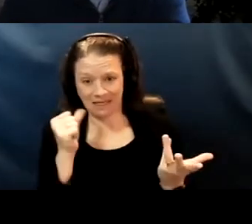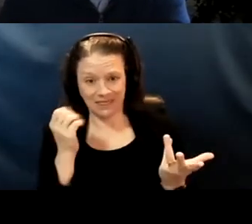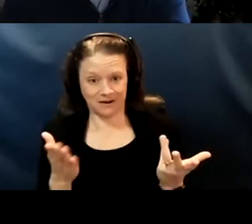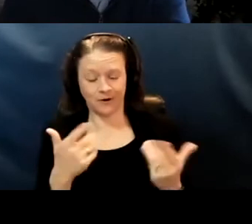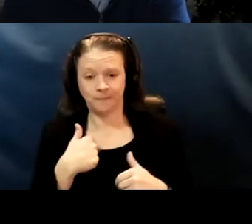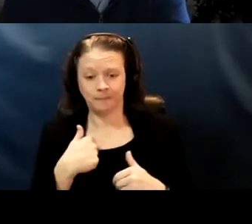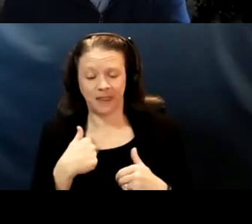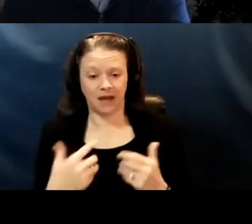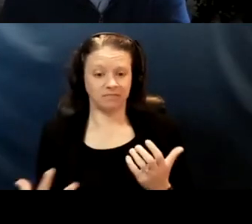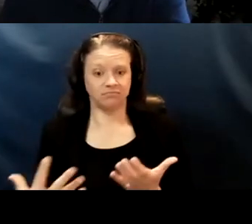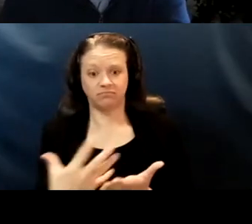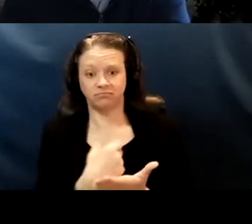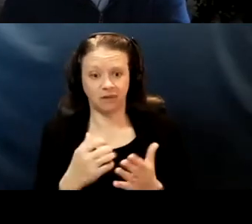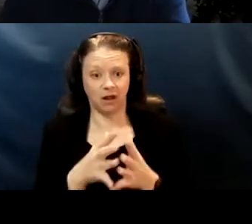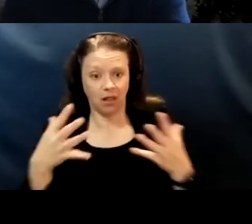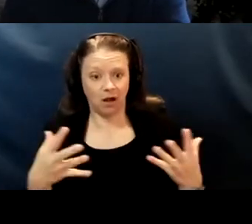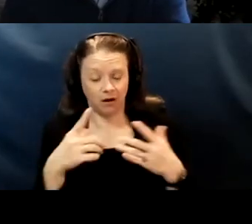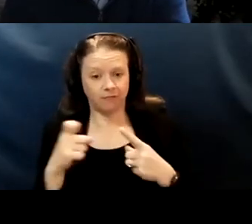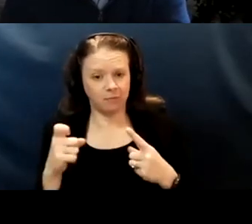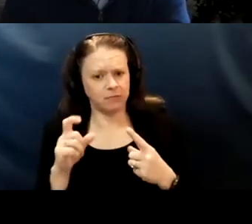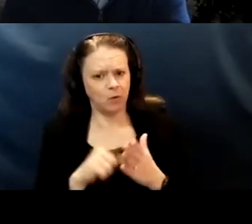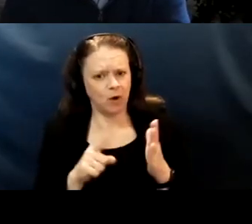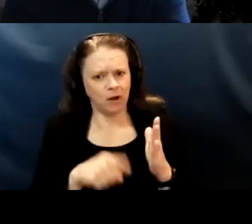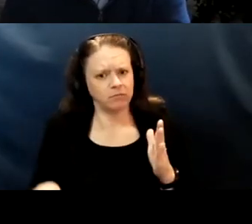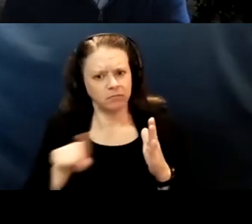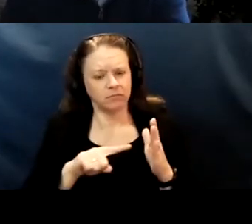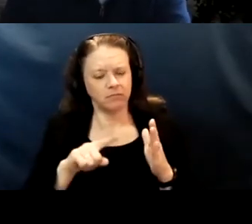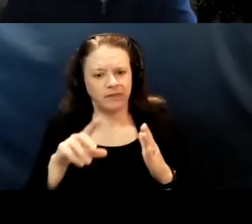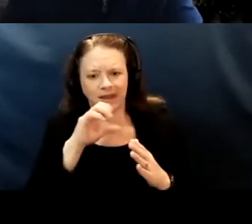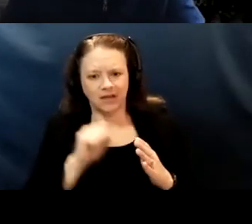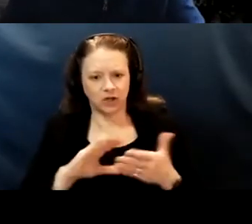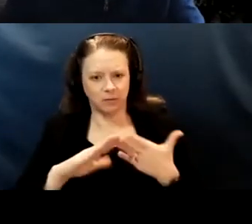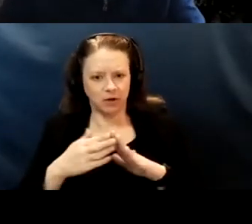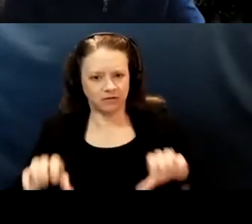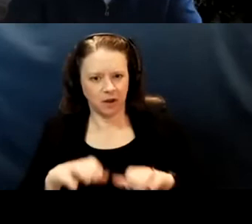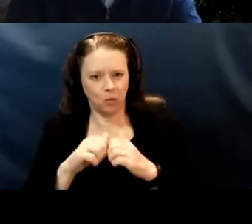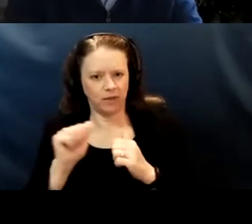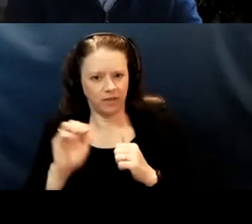from what the aging community has done in their data collection efforts. So I appreciate that greatly.